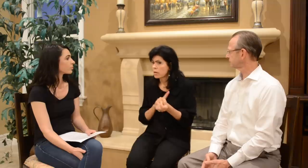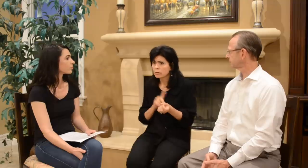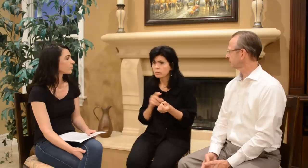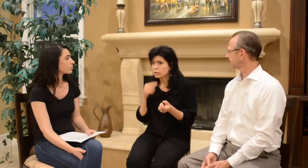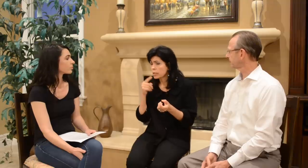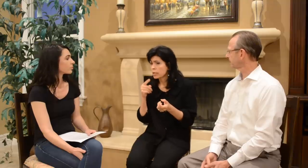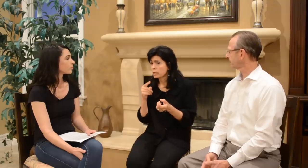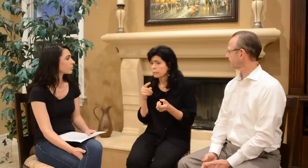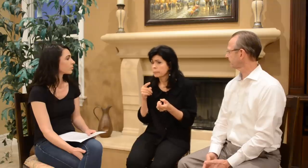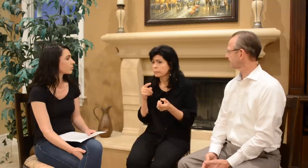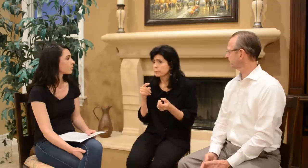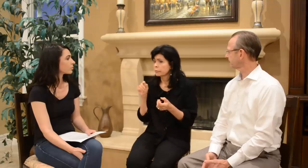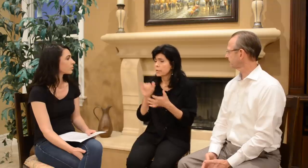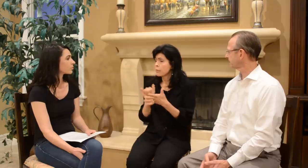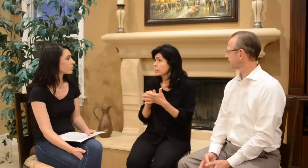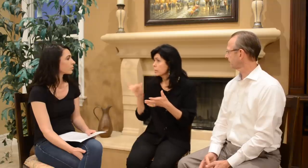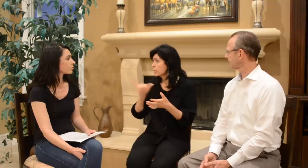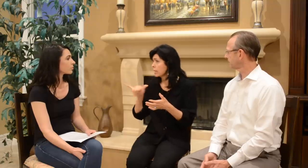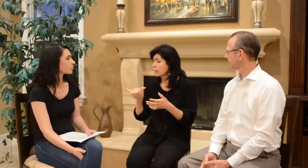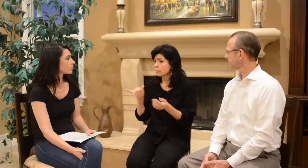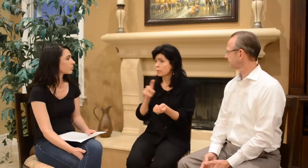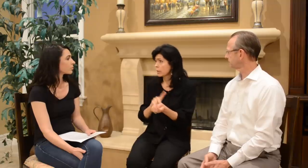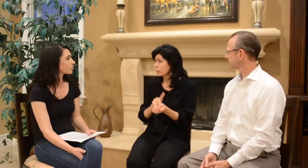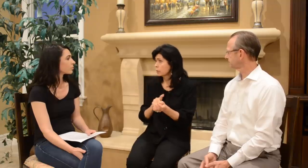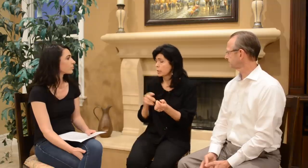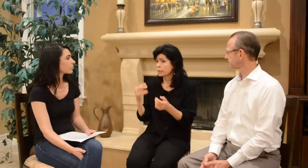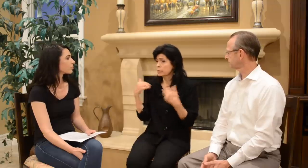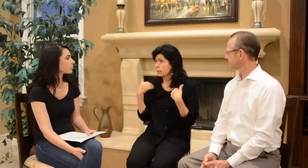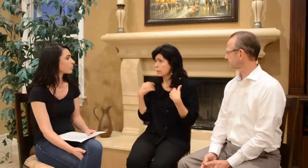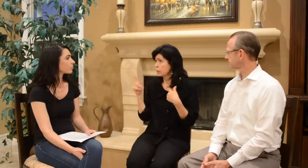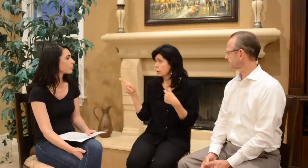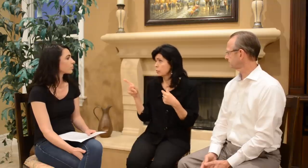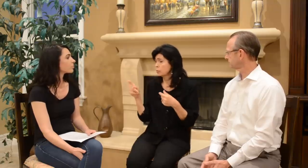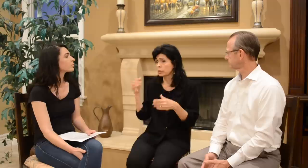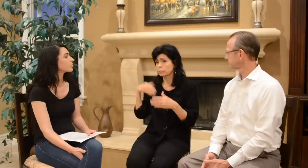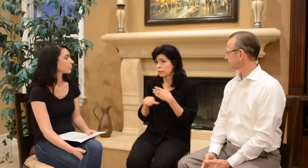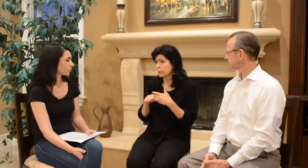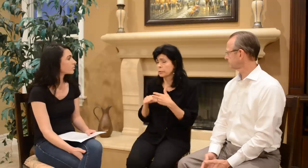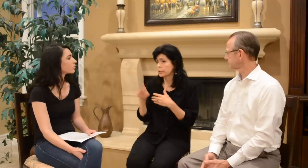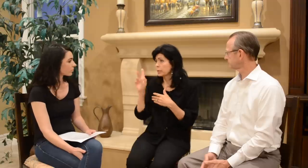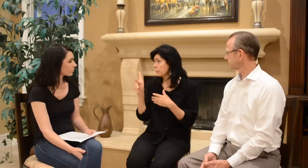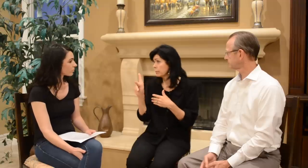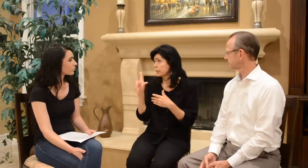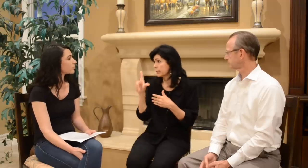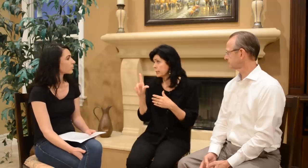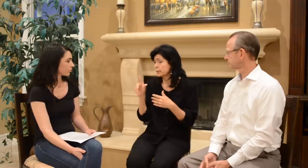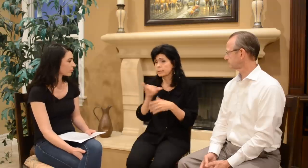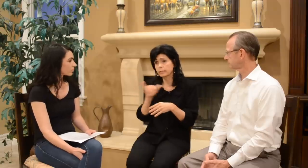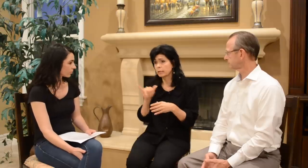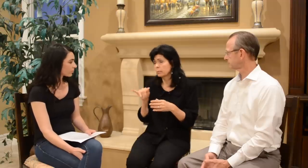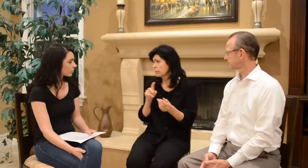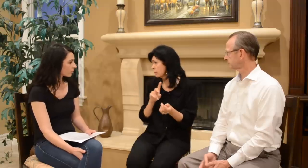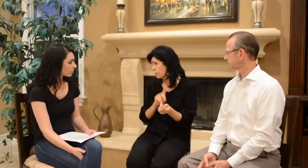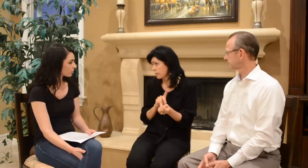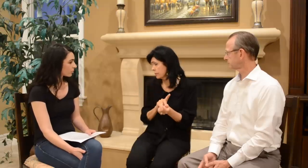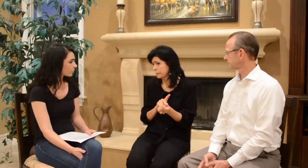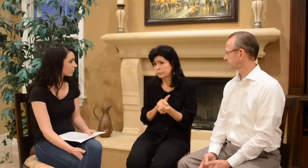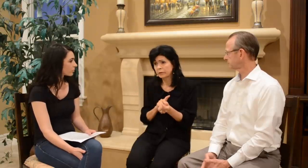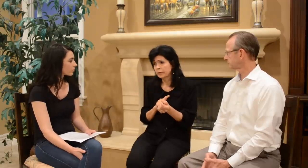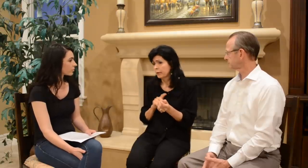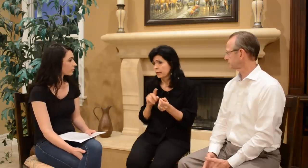And the doctor said- that was the same doctor that had seen you since birth and Kimberly and Lindsey same doctor-